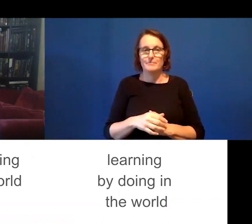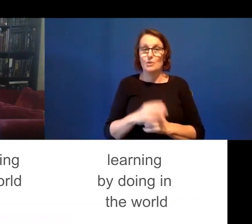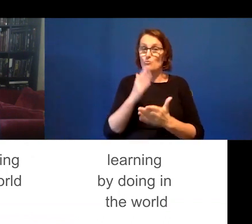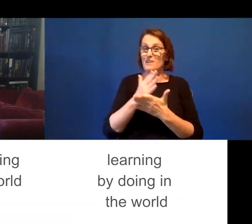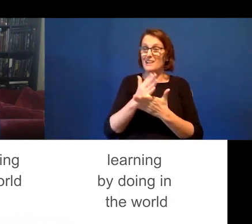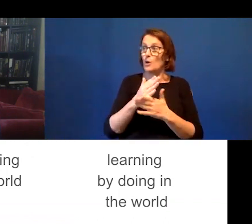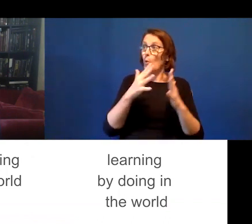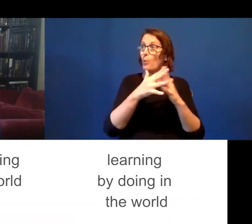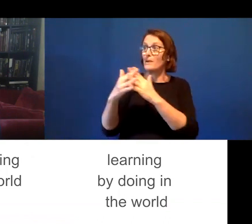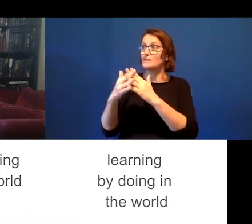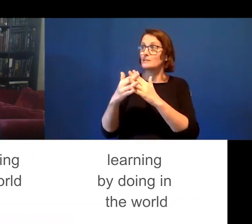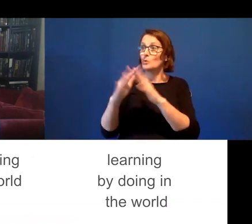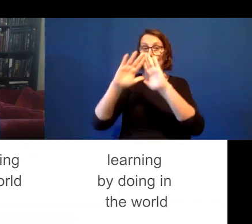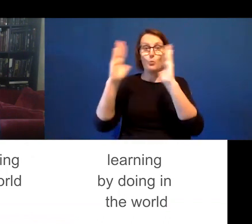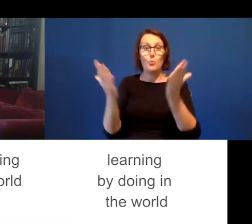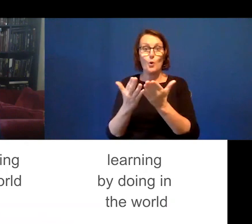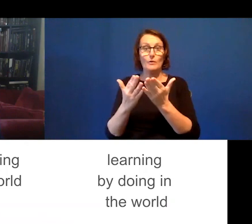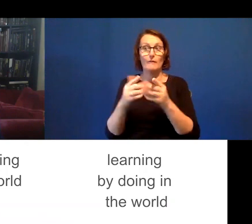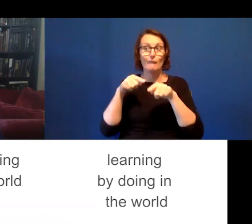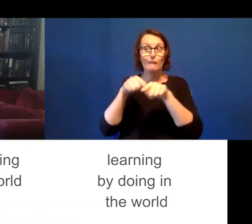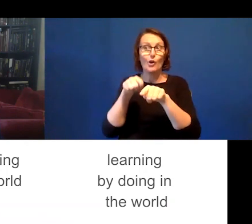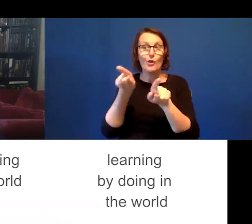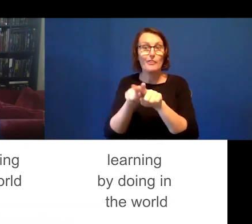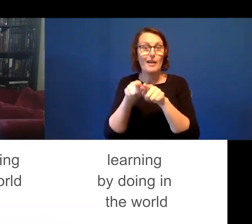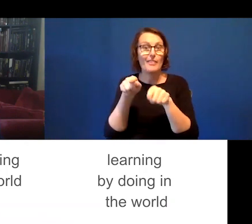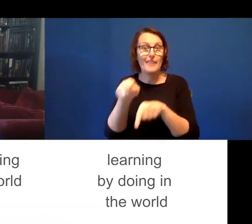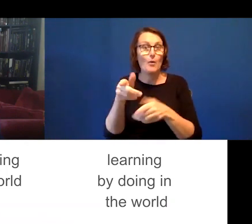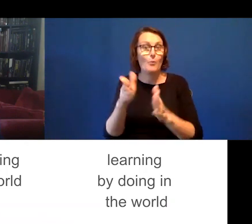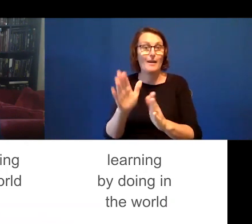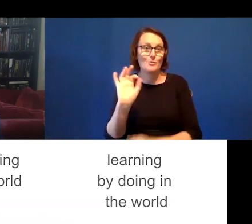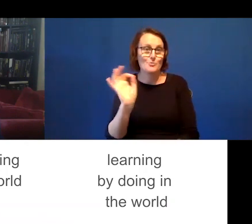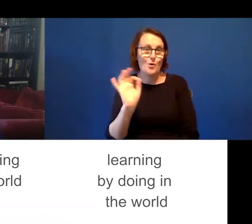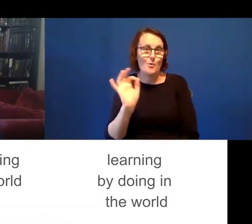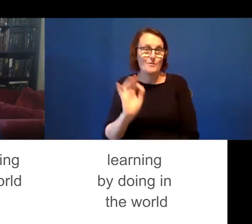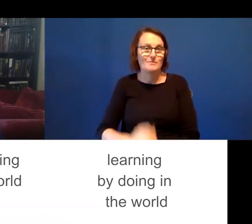It is for this reason that I'm not interested in interactive experiences that perpetuate systems